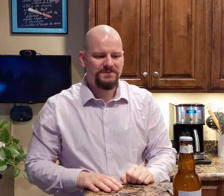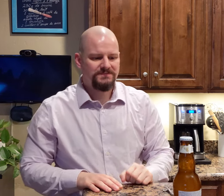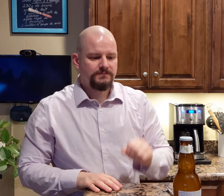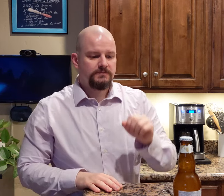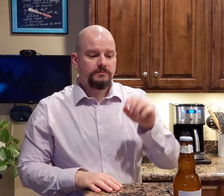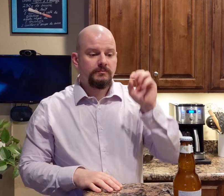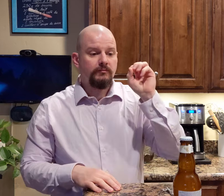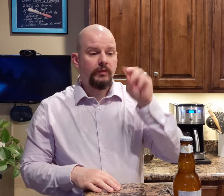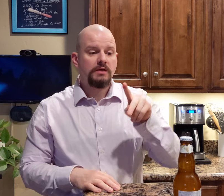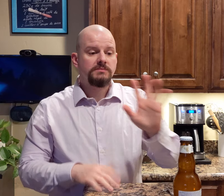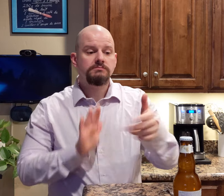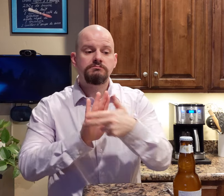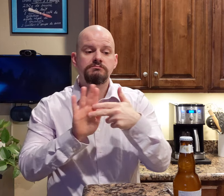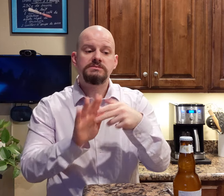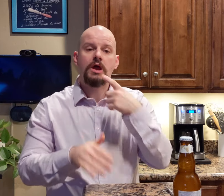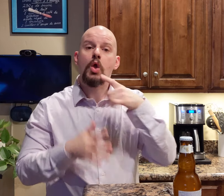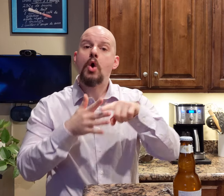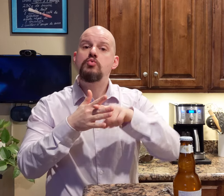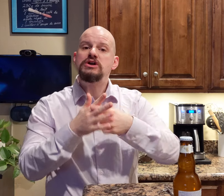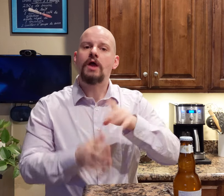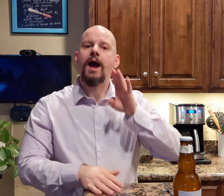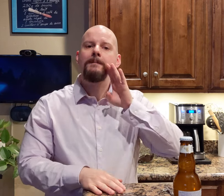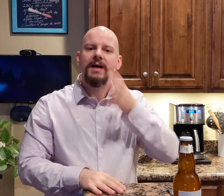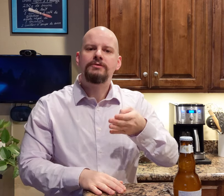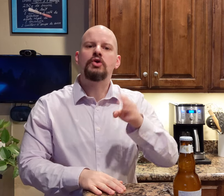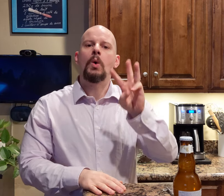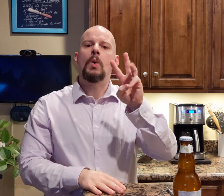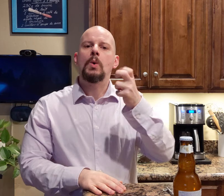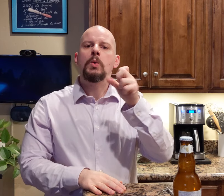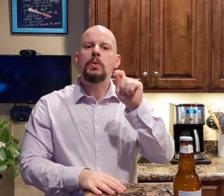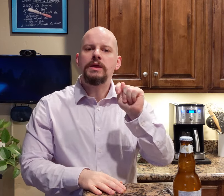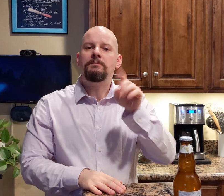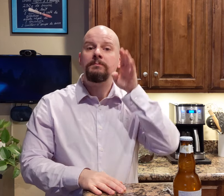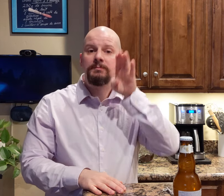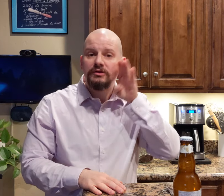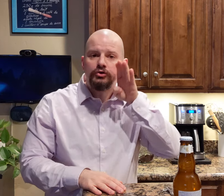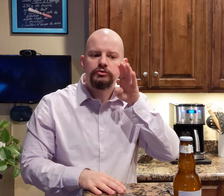It says, "Original Belgian wheat beer,"